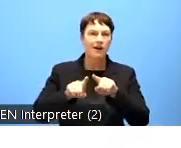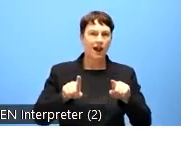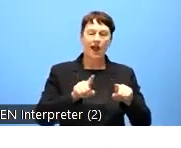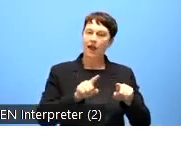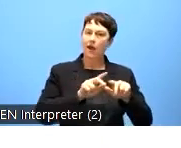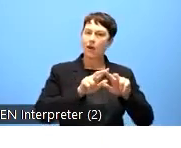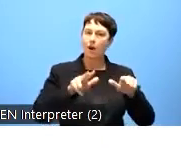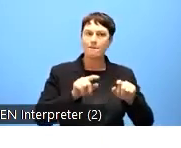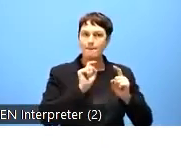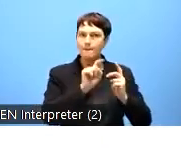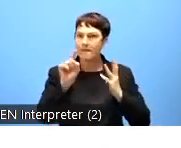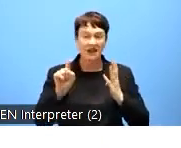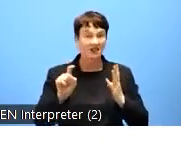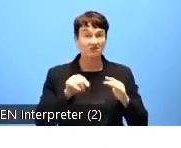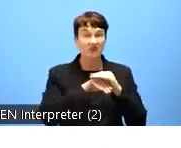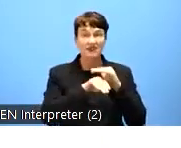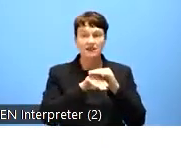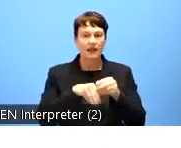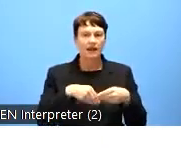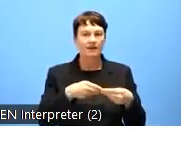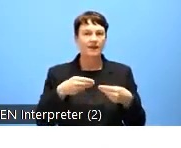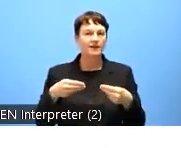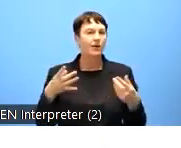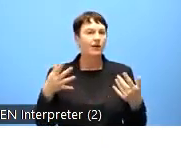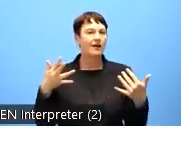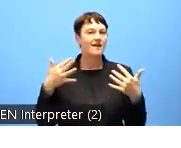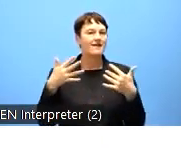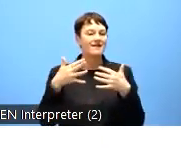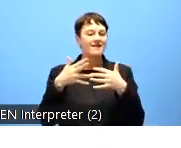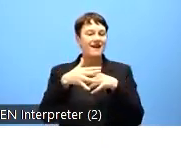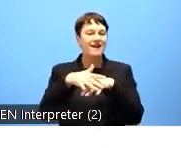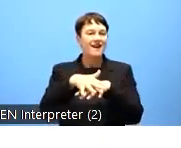and improving harmonization in this sector of the single market.